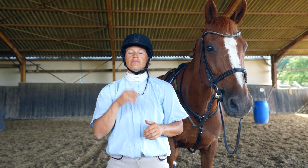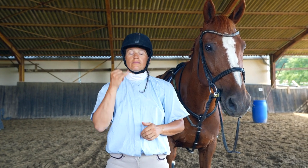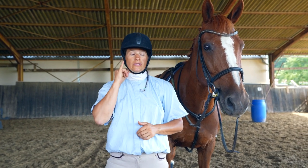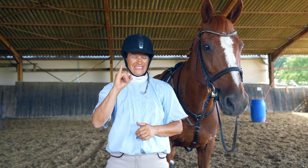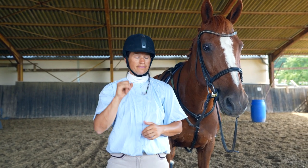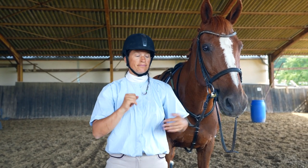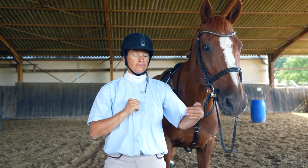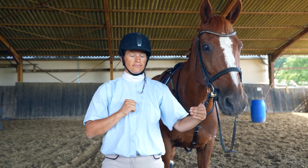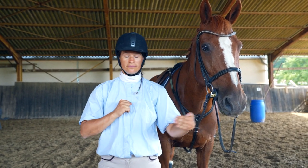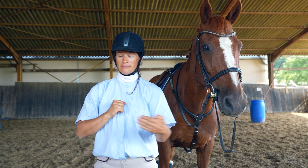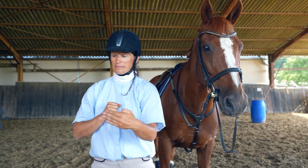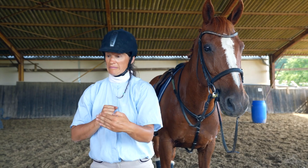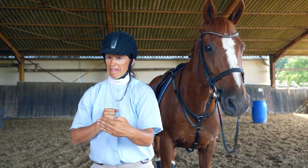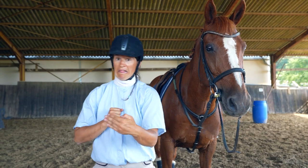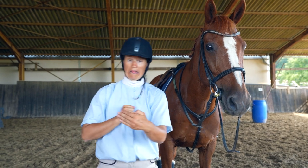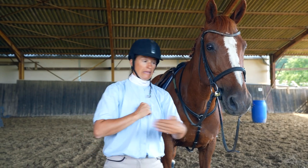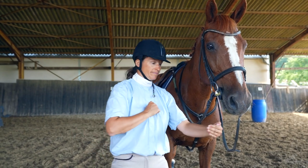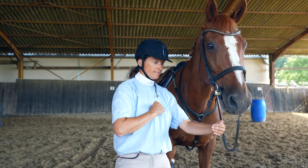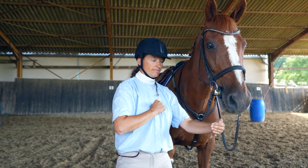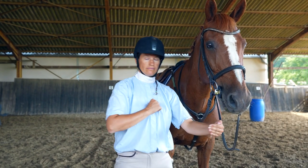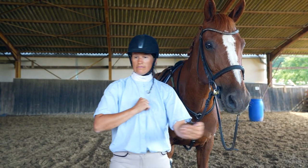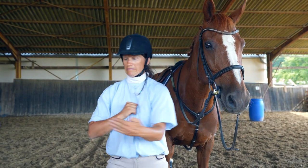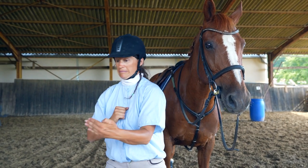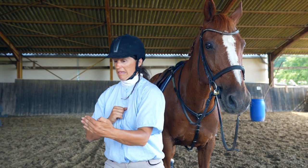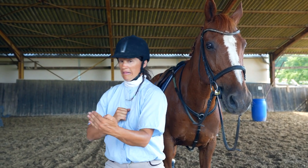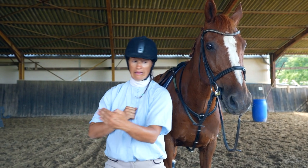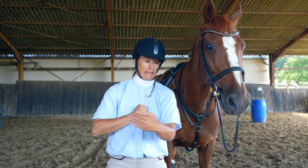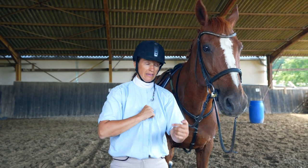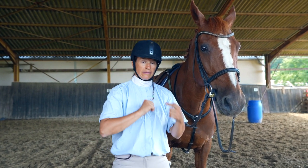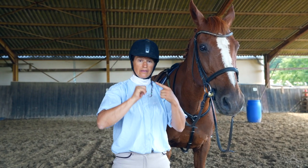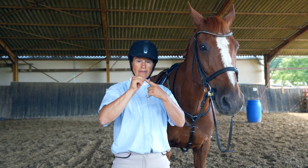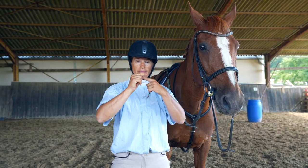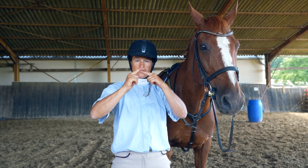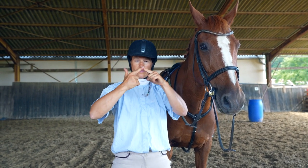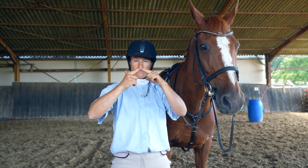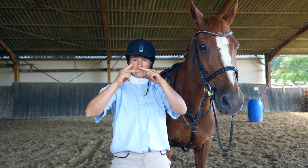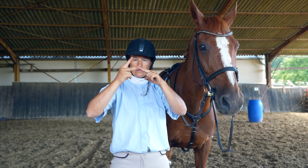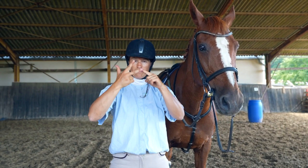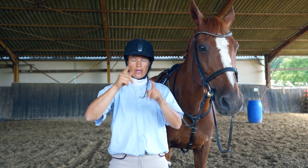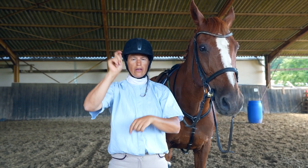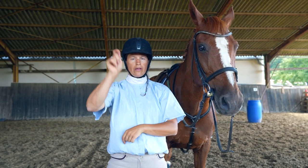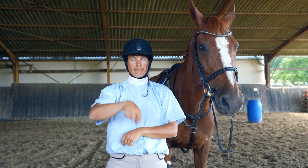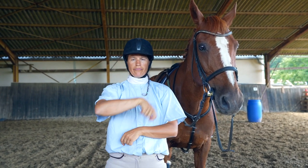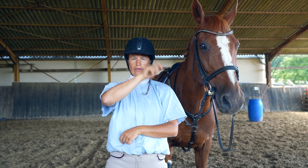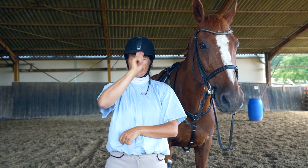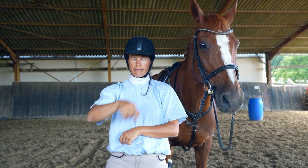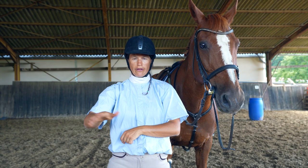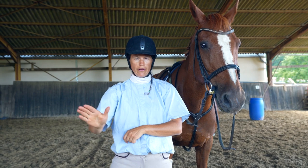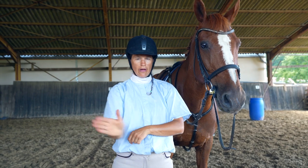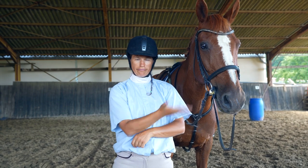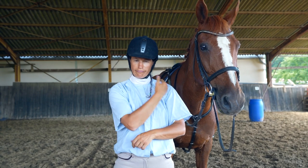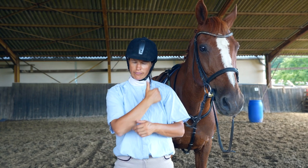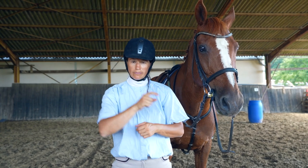If they refuse to cross the bridge three times, all points are lost.